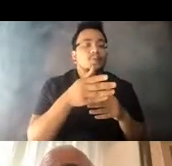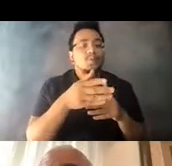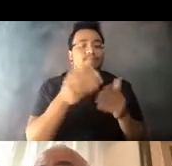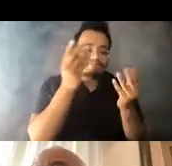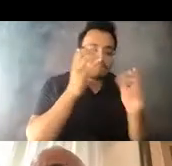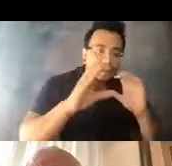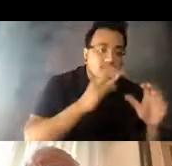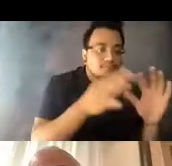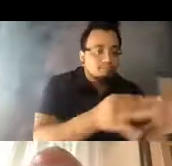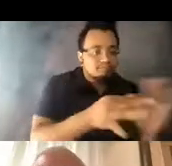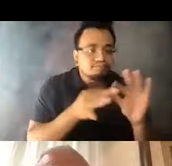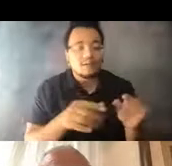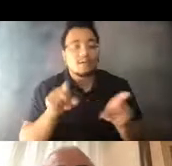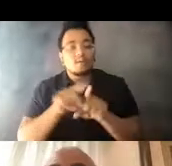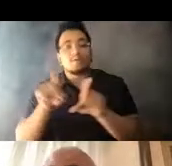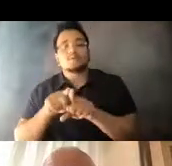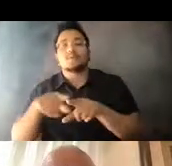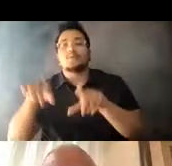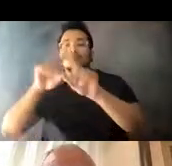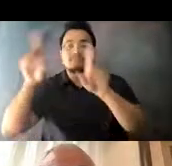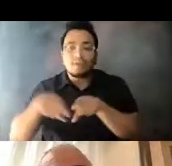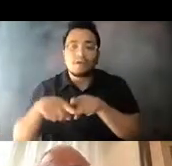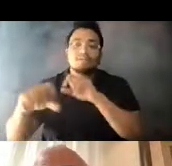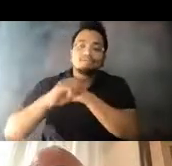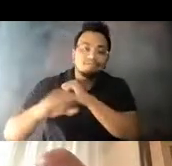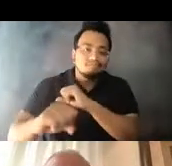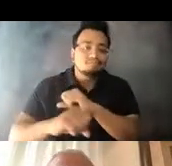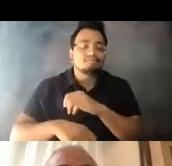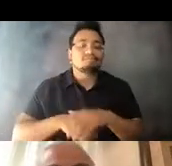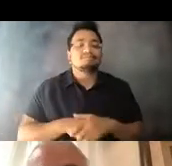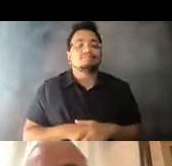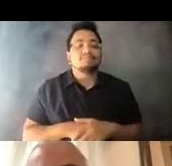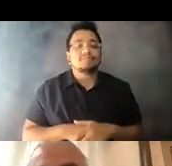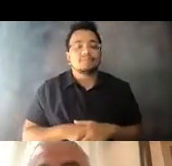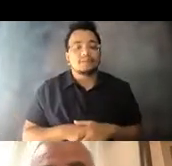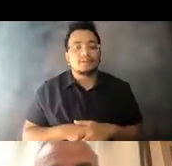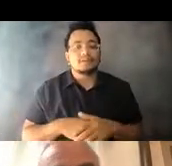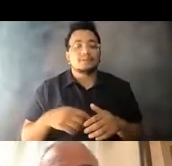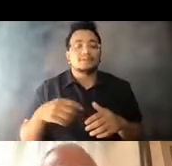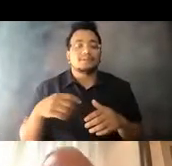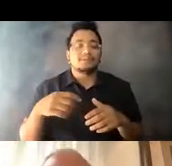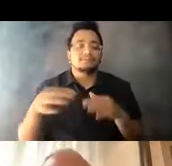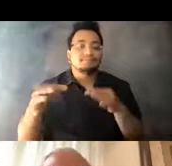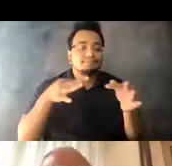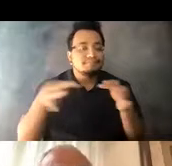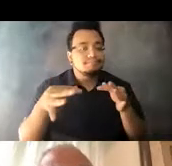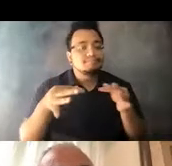information on routes, on fares, safety guidance. 14:39:29 When we had to reissue our golden passport for seniors and others.